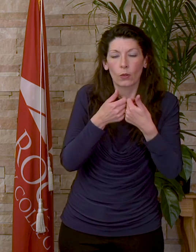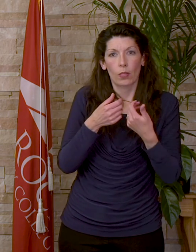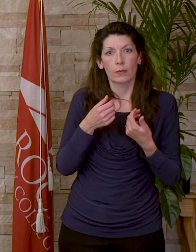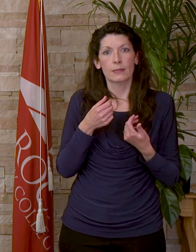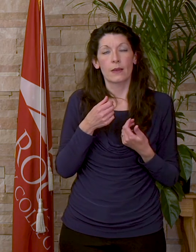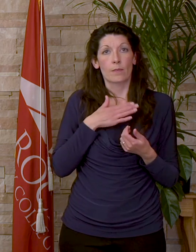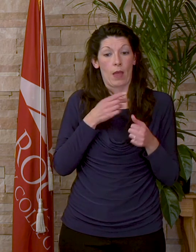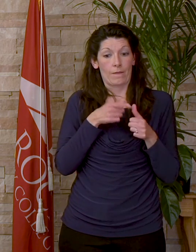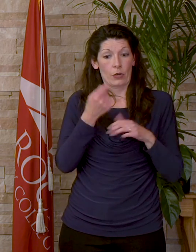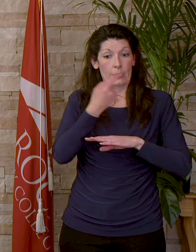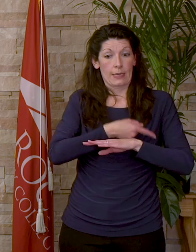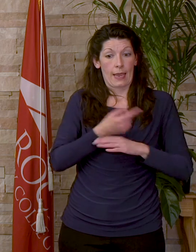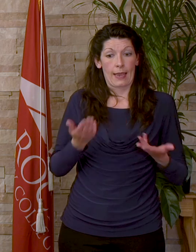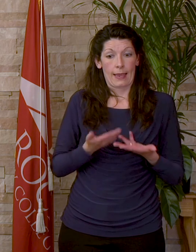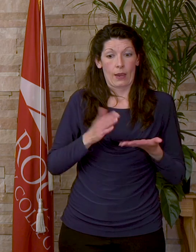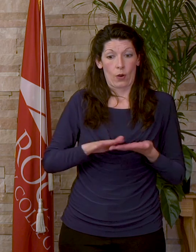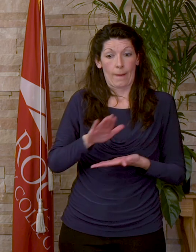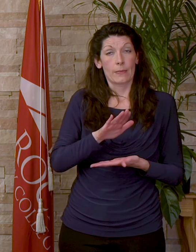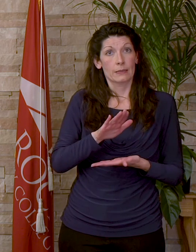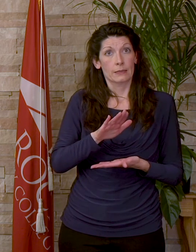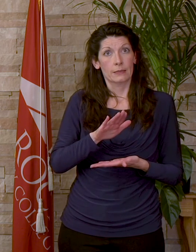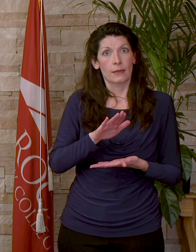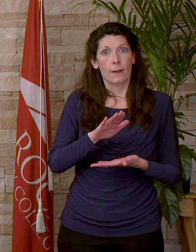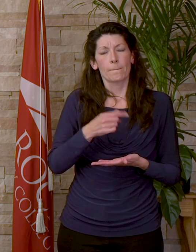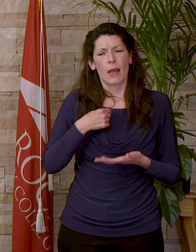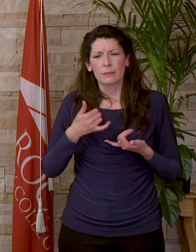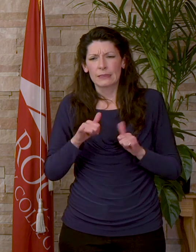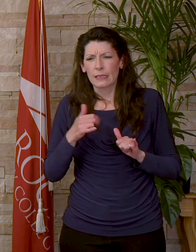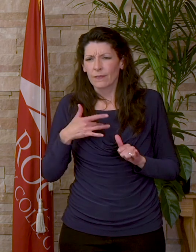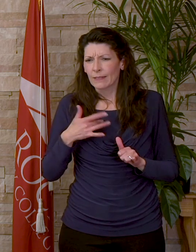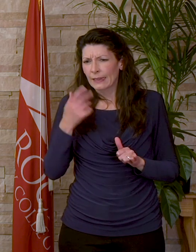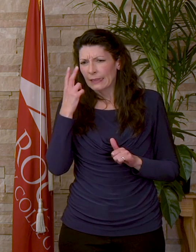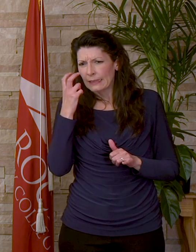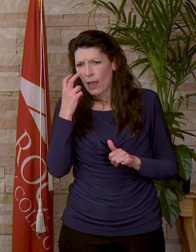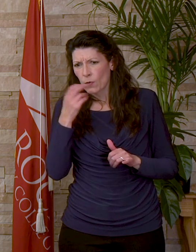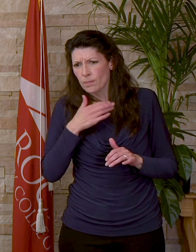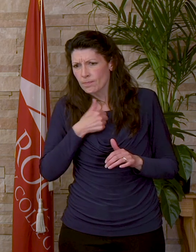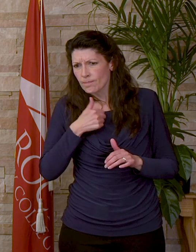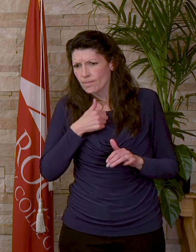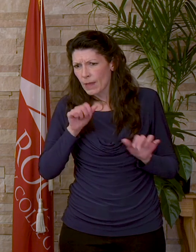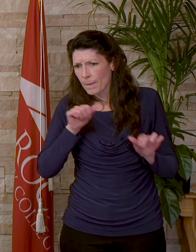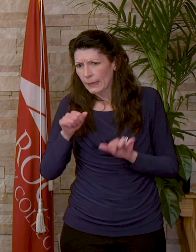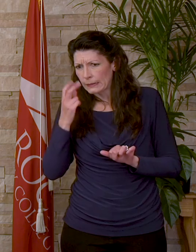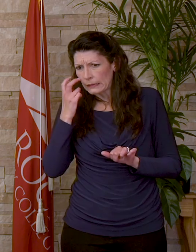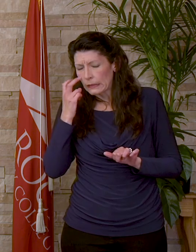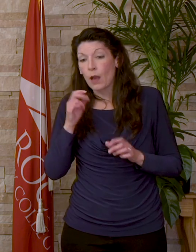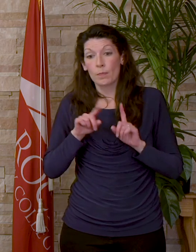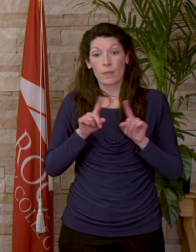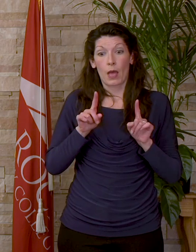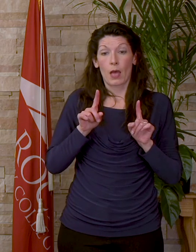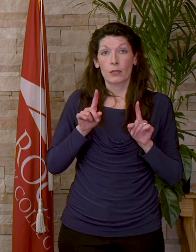My first day on campus, I was still doubting myself and my abilities, but on my way to my first class